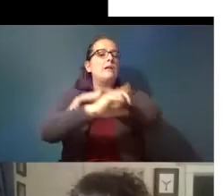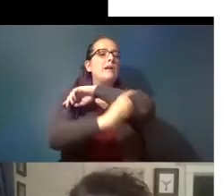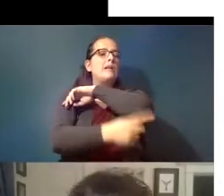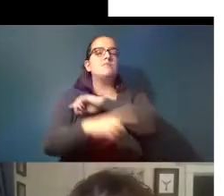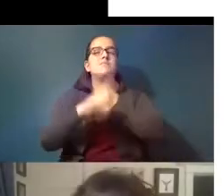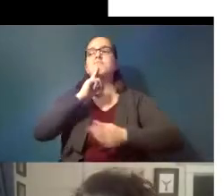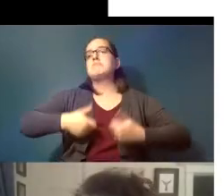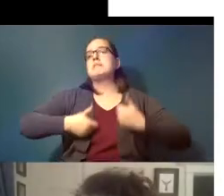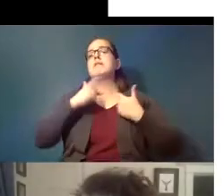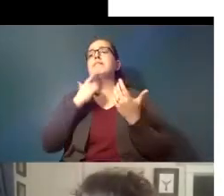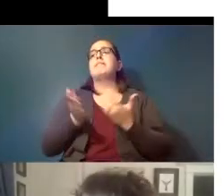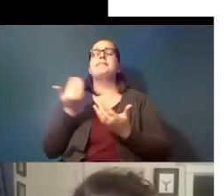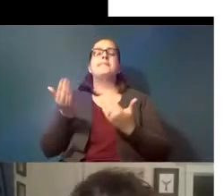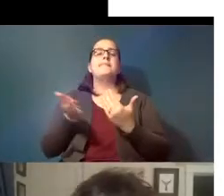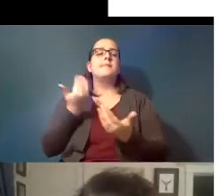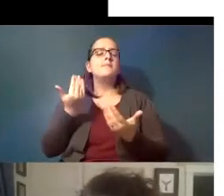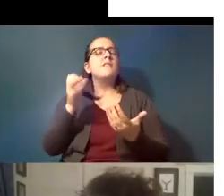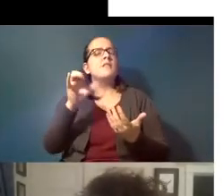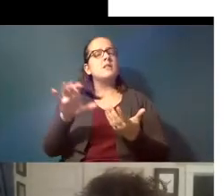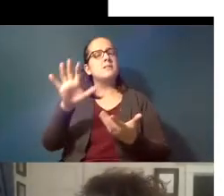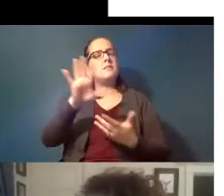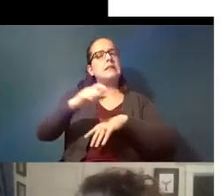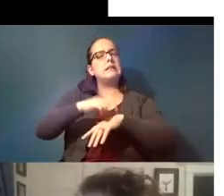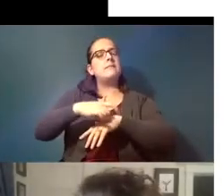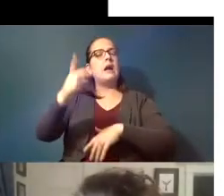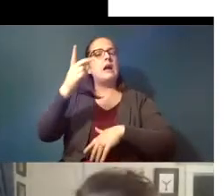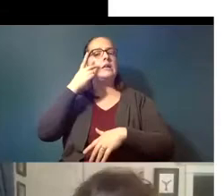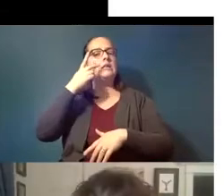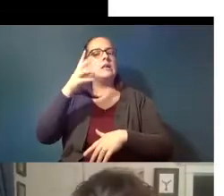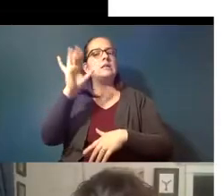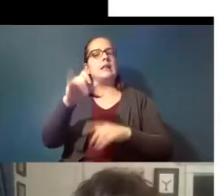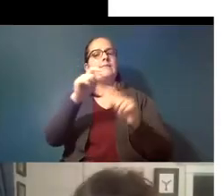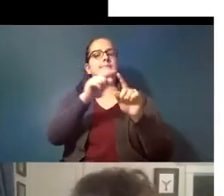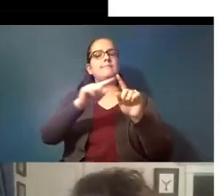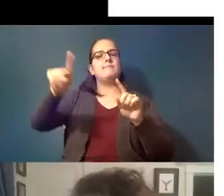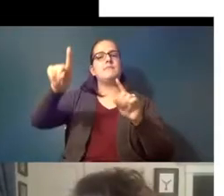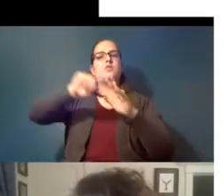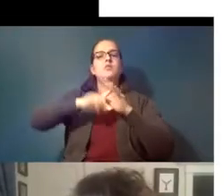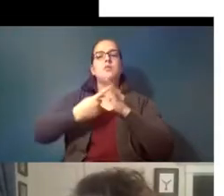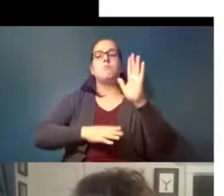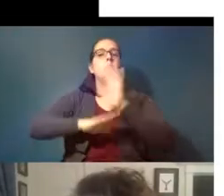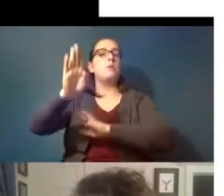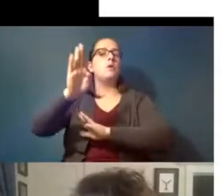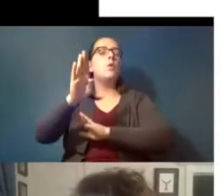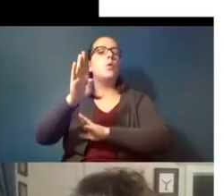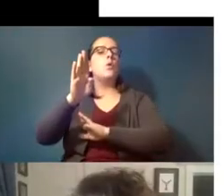and that's about the time when you see these lines starting to take off and so as we're getting into